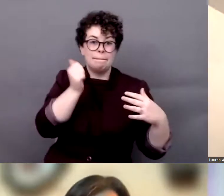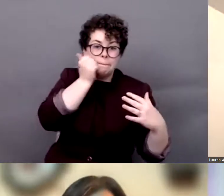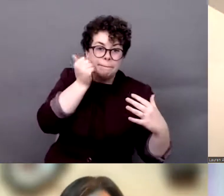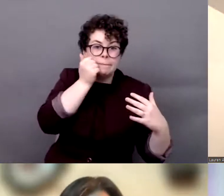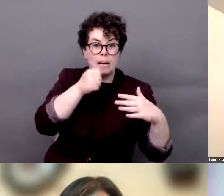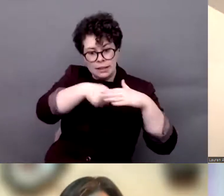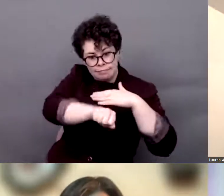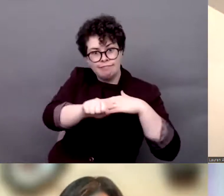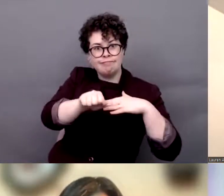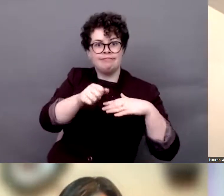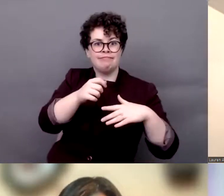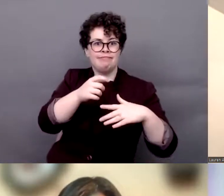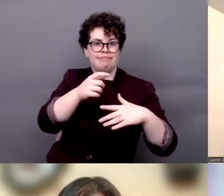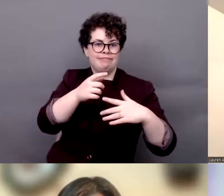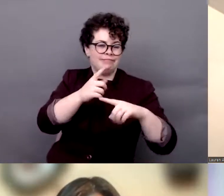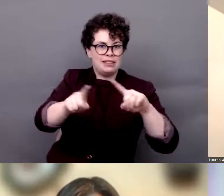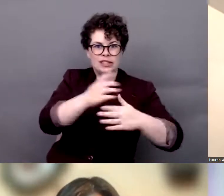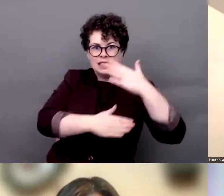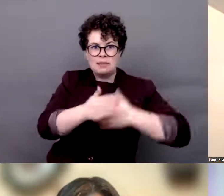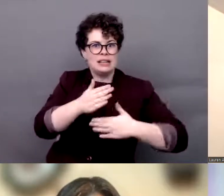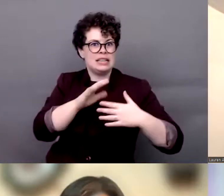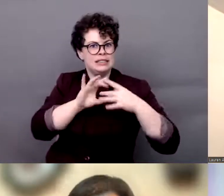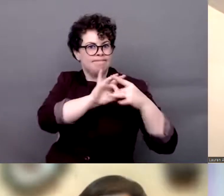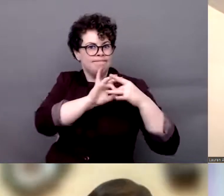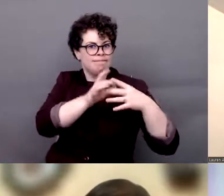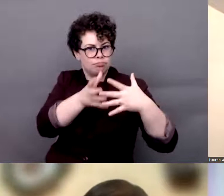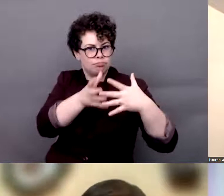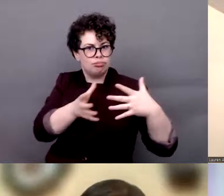so this is an important issue. We